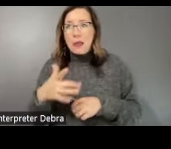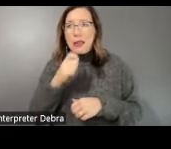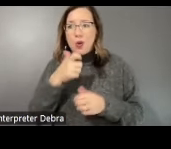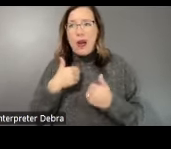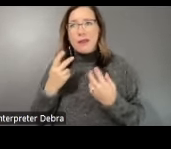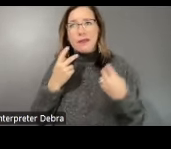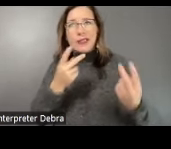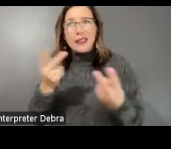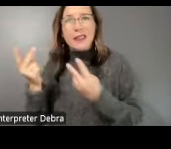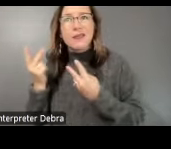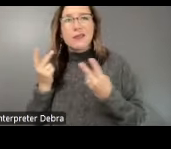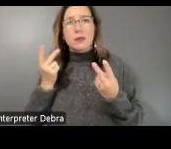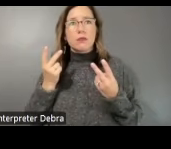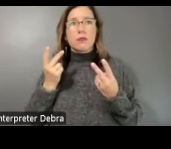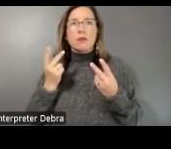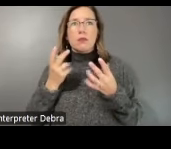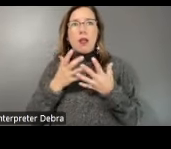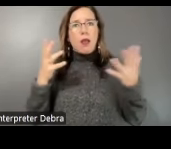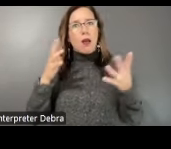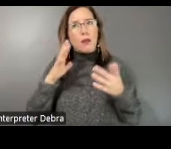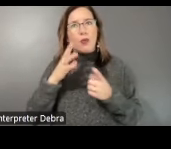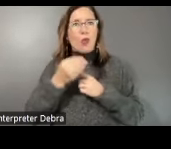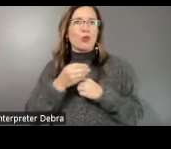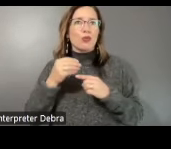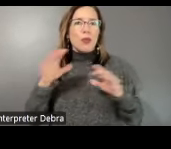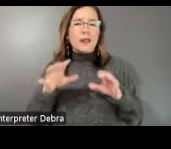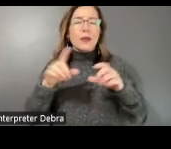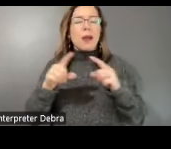from the outside. So we have a lot of cultural activity, but it's local. So they don't get a